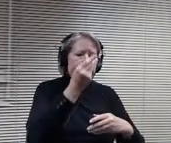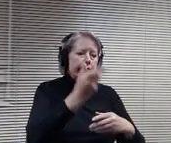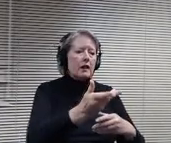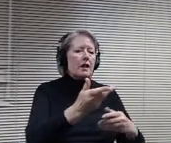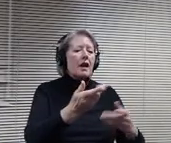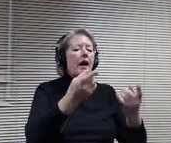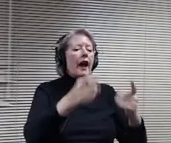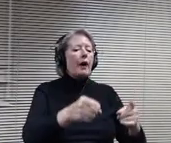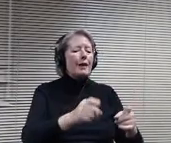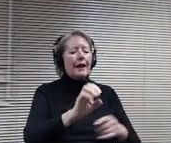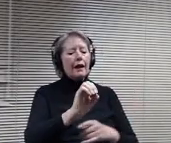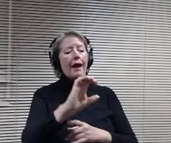Hold on one second. I'm going to read it.